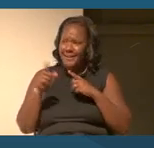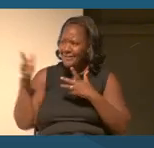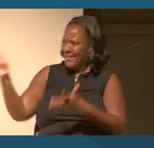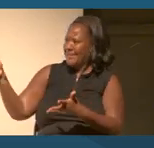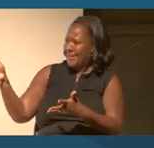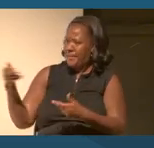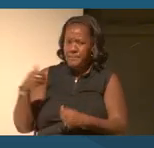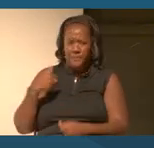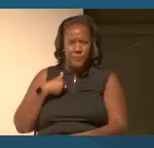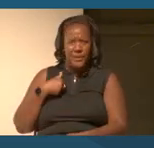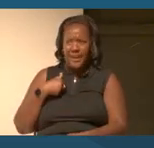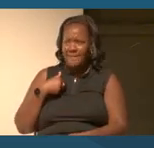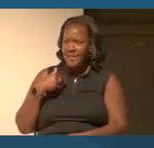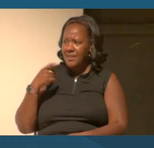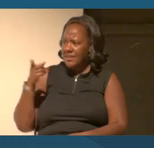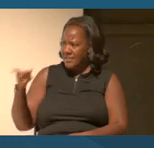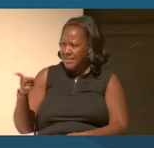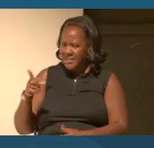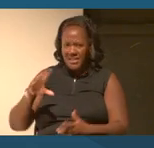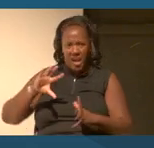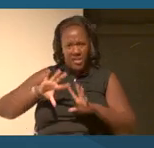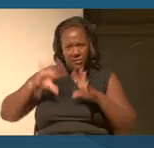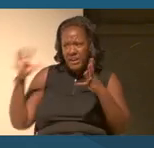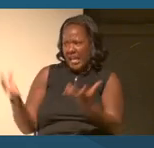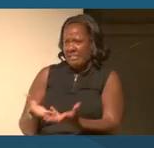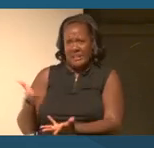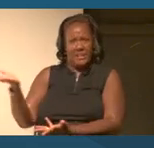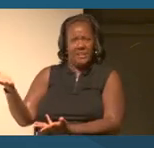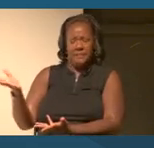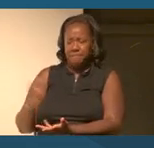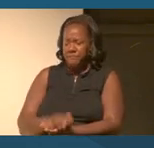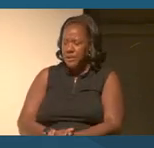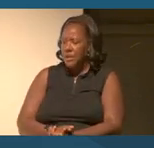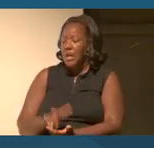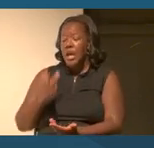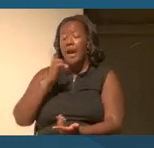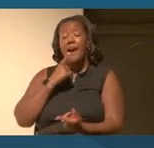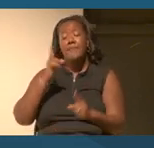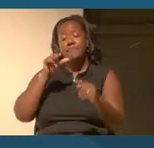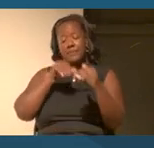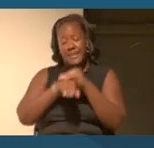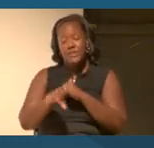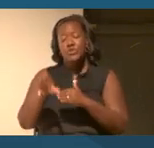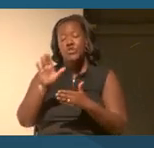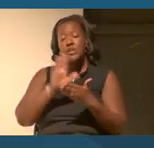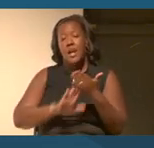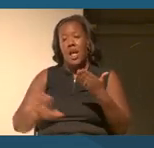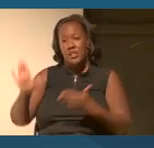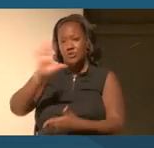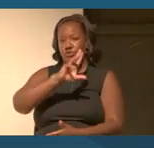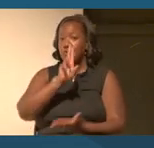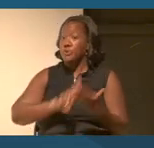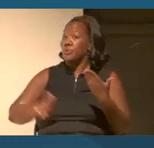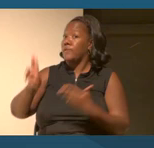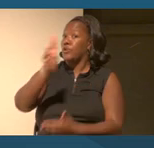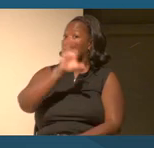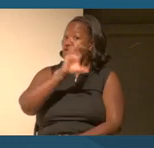We have this other reality. It was when I entered actually college at the University of Chicago which is famously